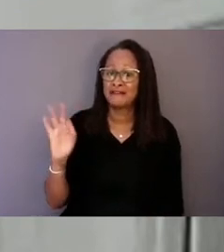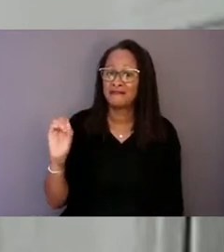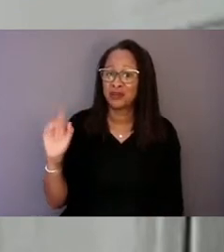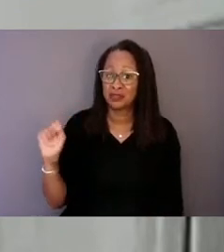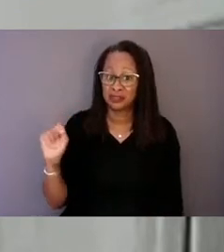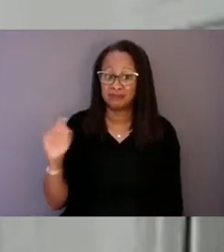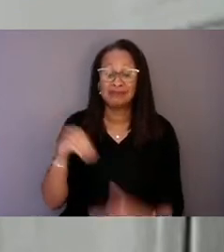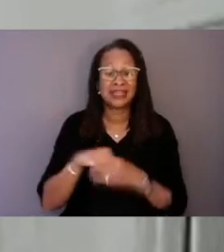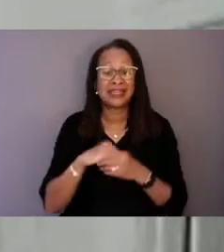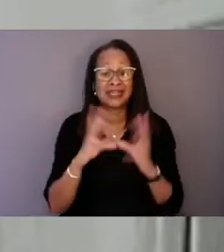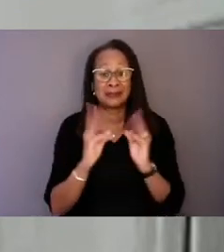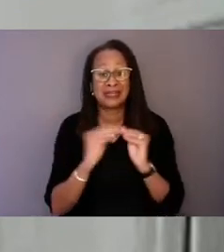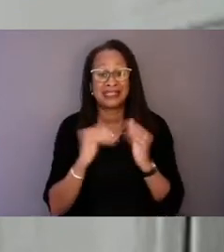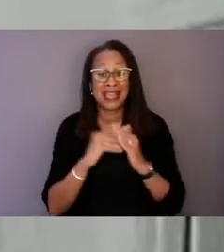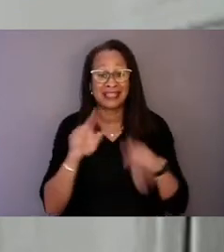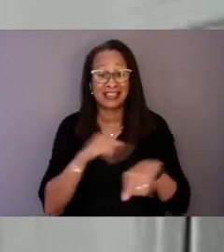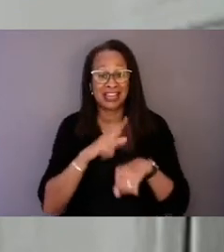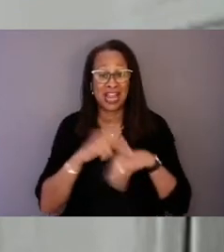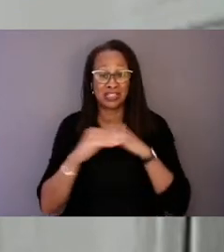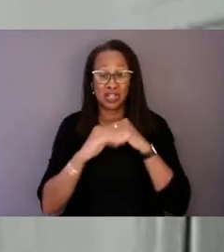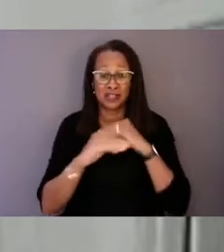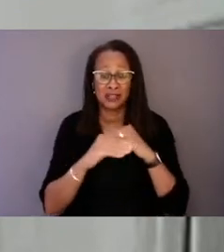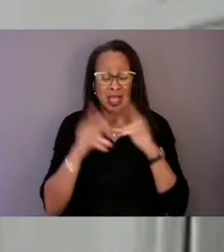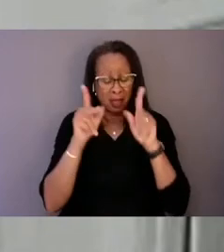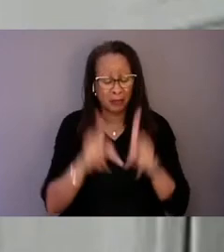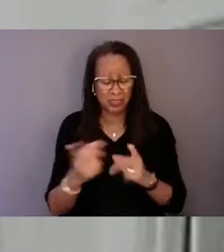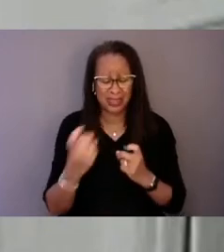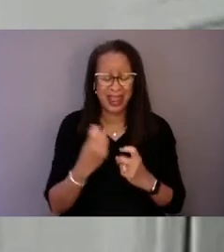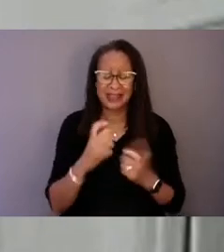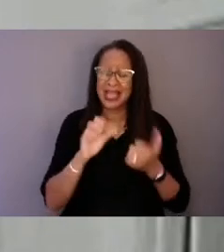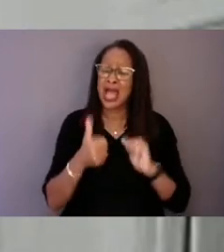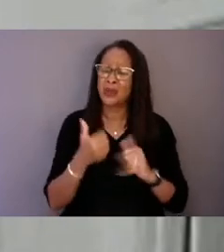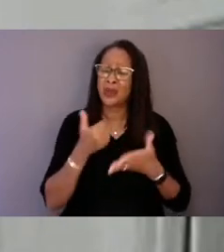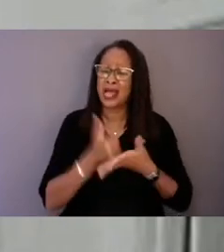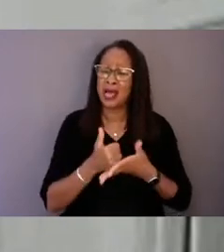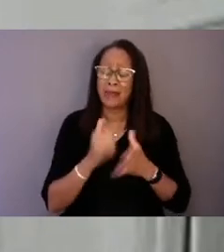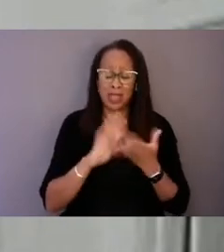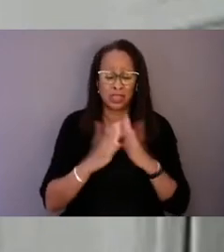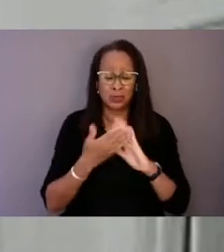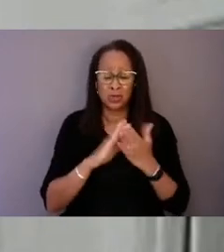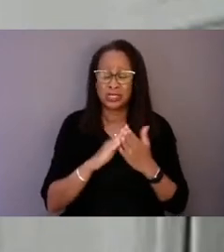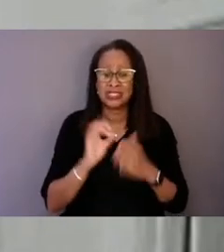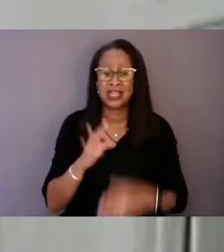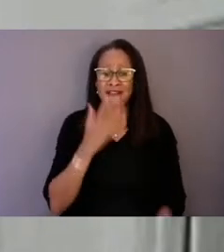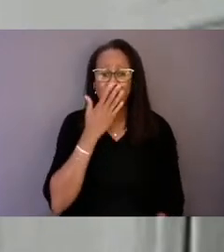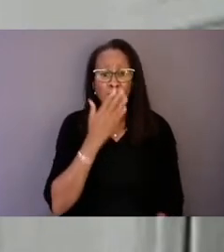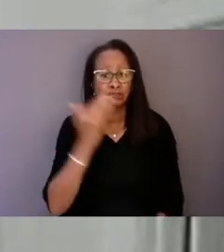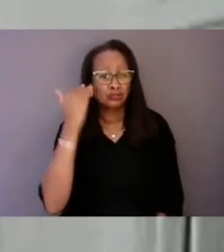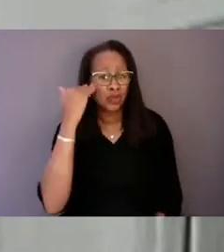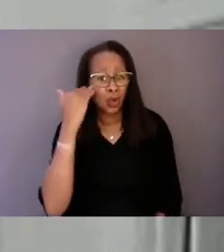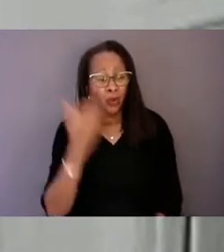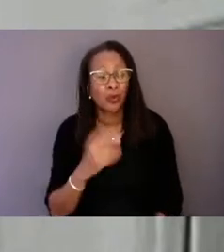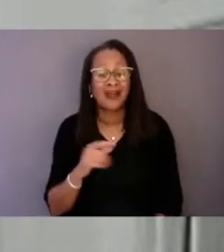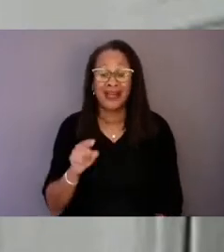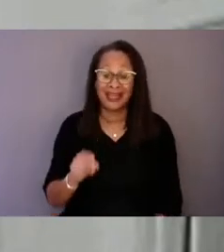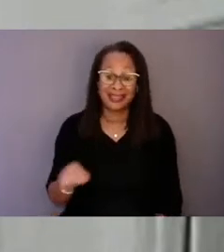"How can we help communities of color know that they can call us,